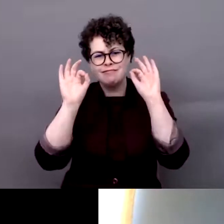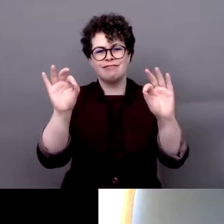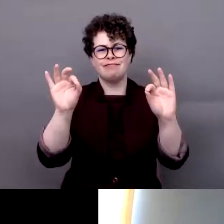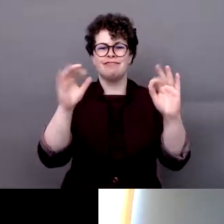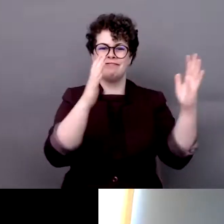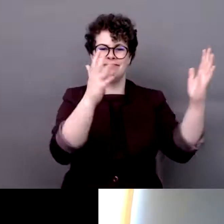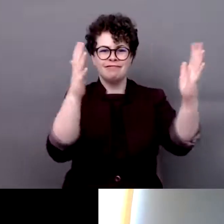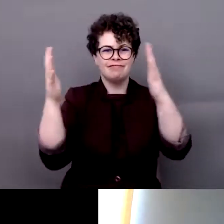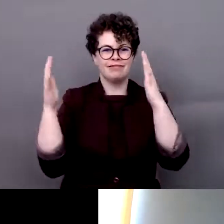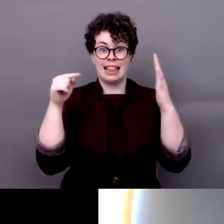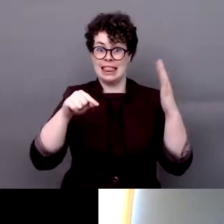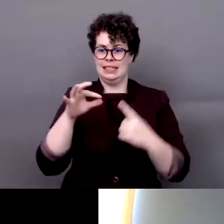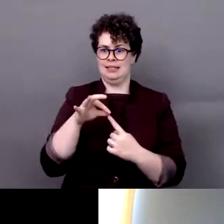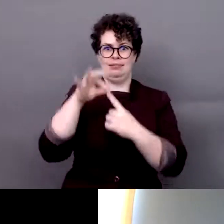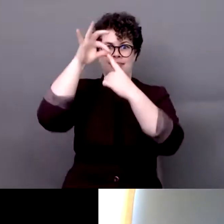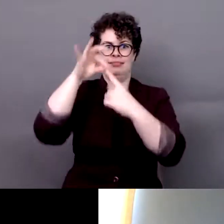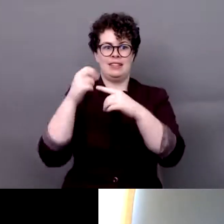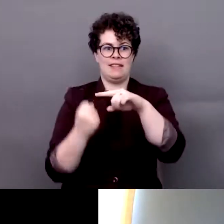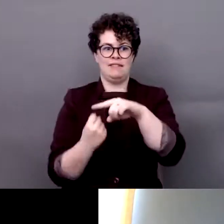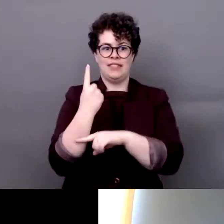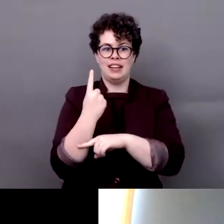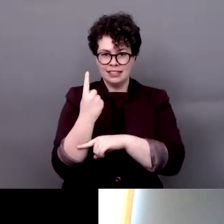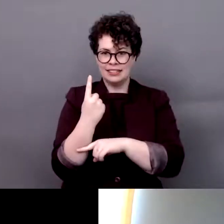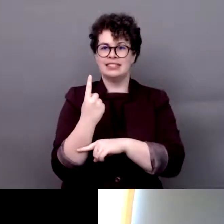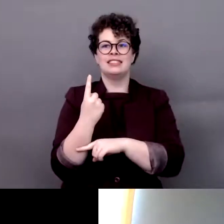event in the context of the